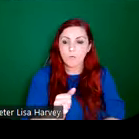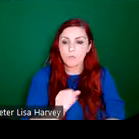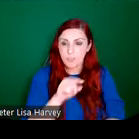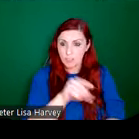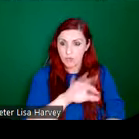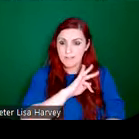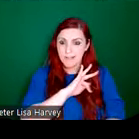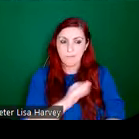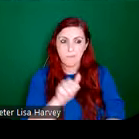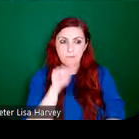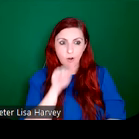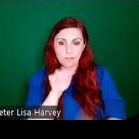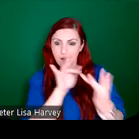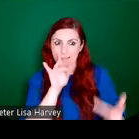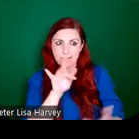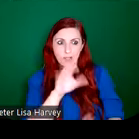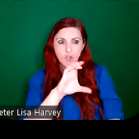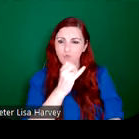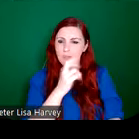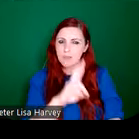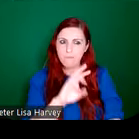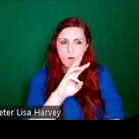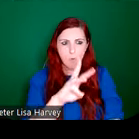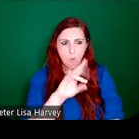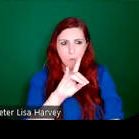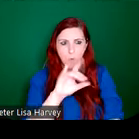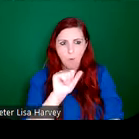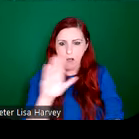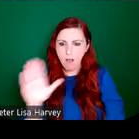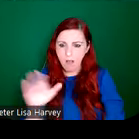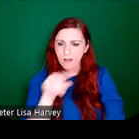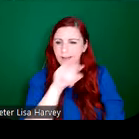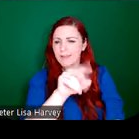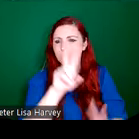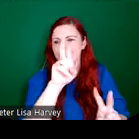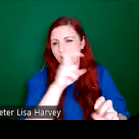Christopher Wall, who is the he was the father of the English stained glass